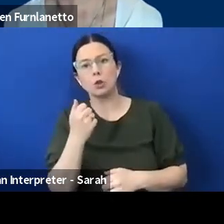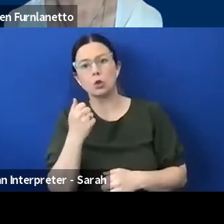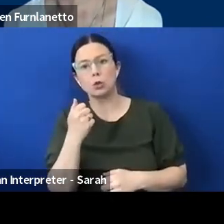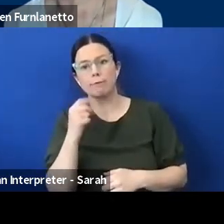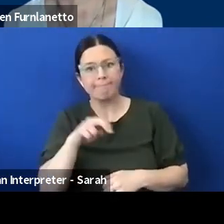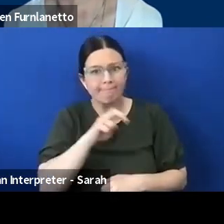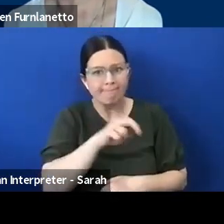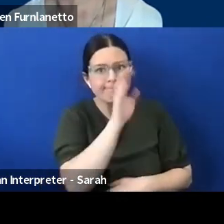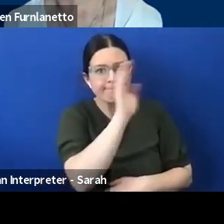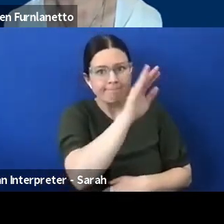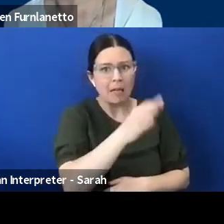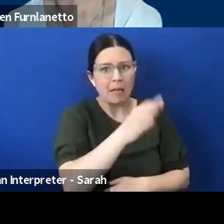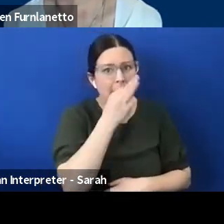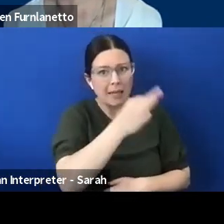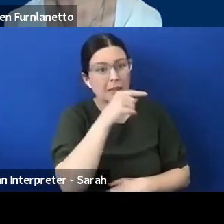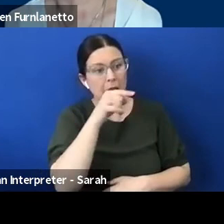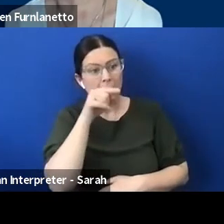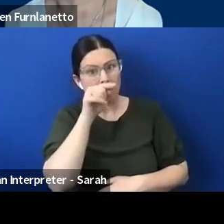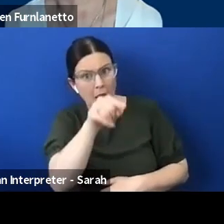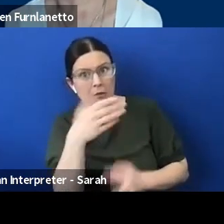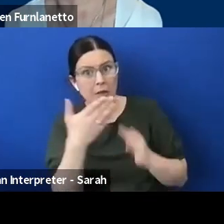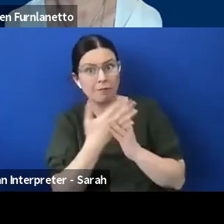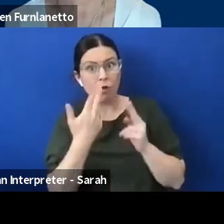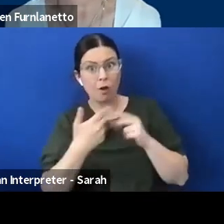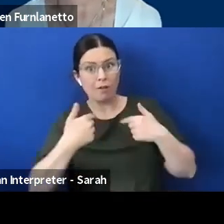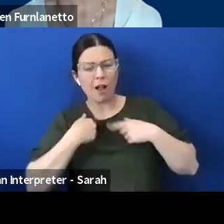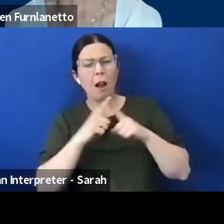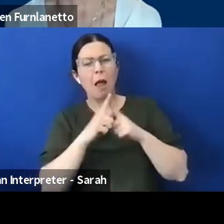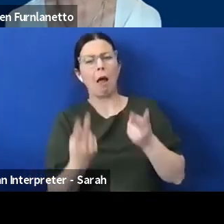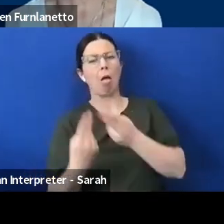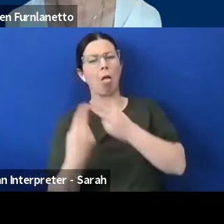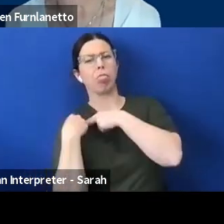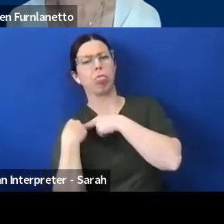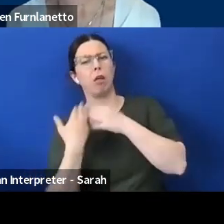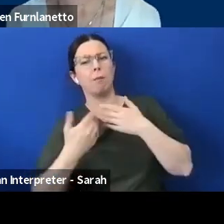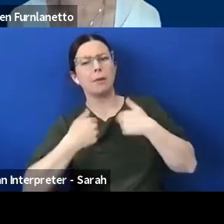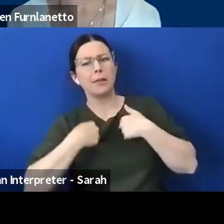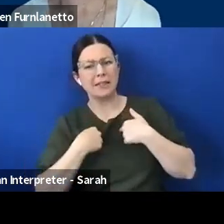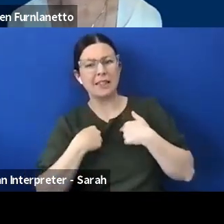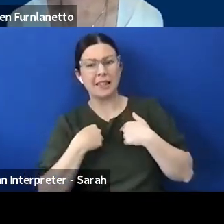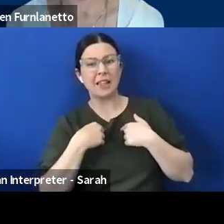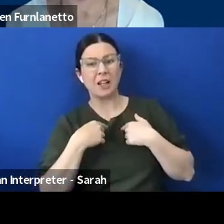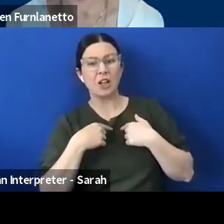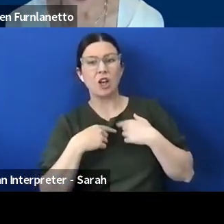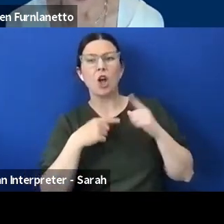accessible to us the burden's always on us um if you see that you can go oh hang on a minute yep